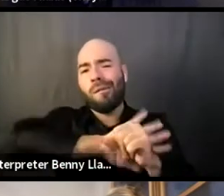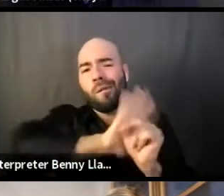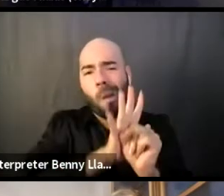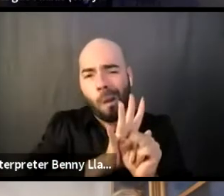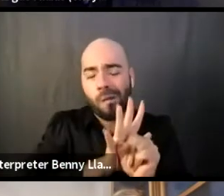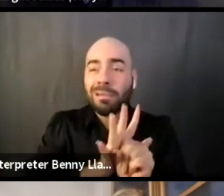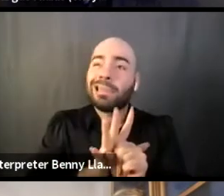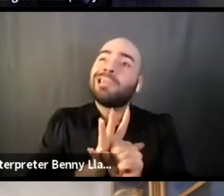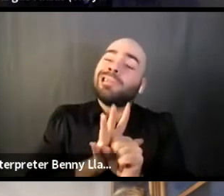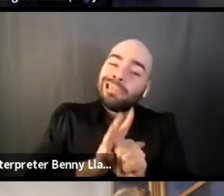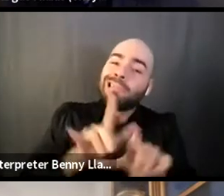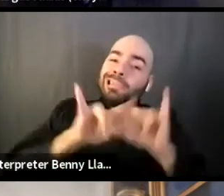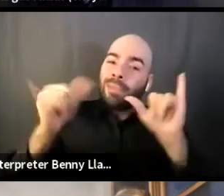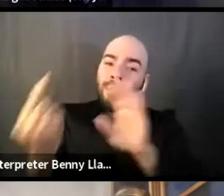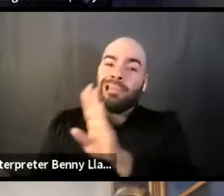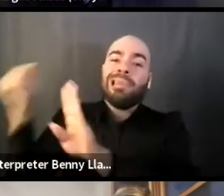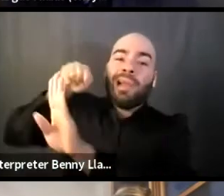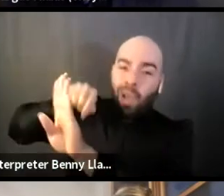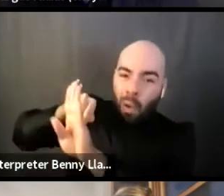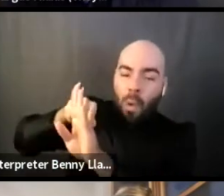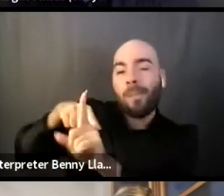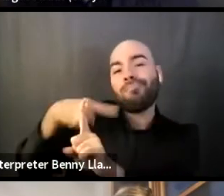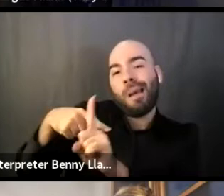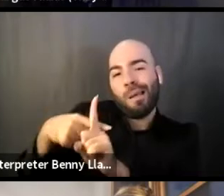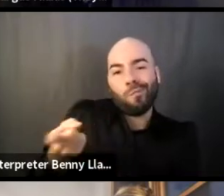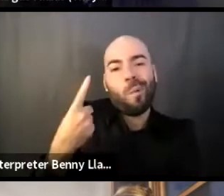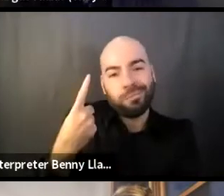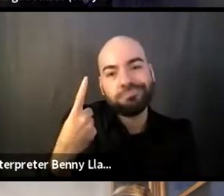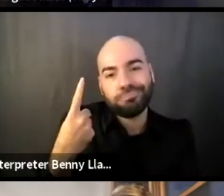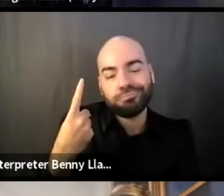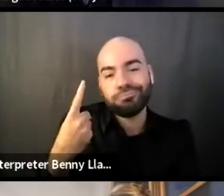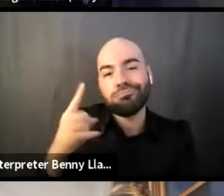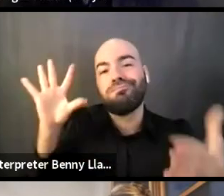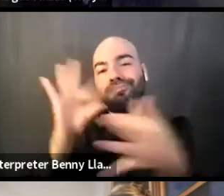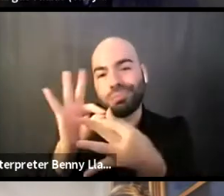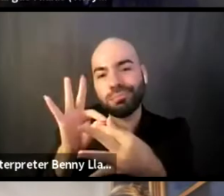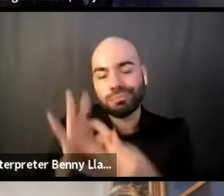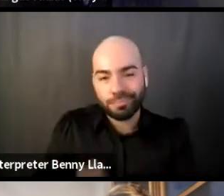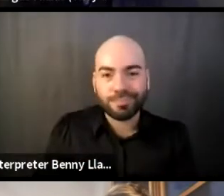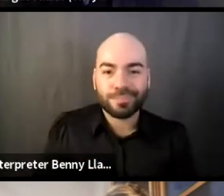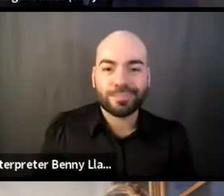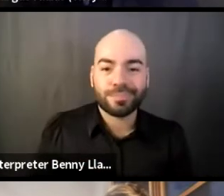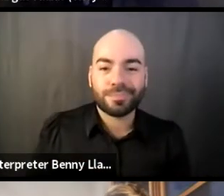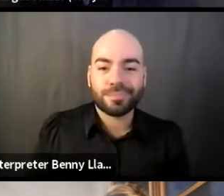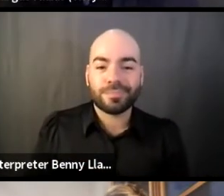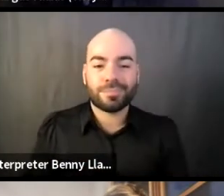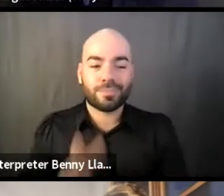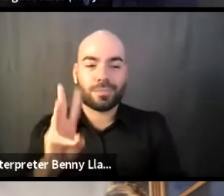that brought us a little bit closer to everyone else. Absolutely. Thank you, thank you so much, CJ.